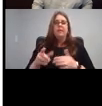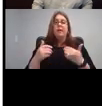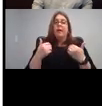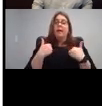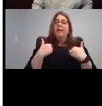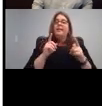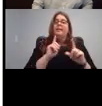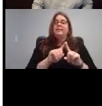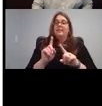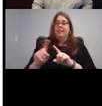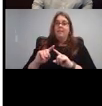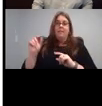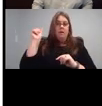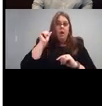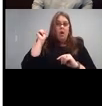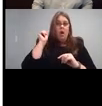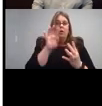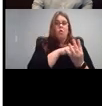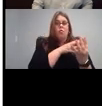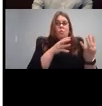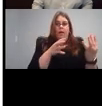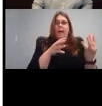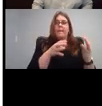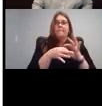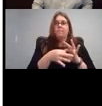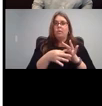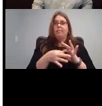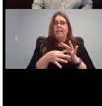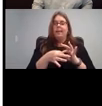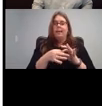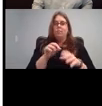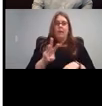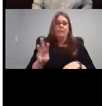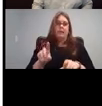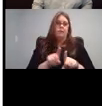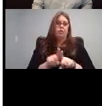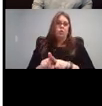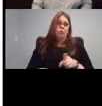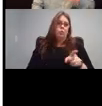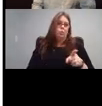web related websites right here to You know, something different